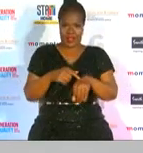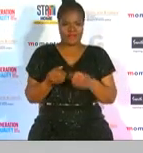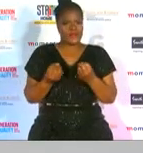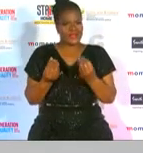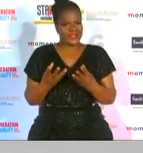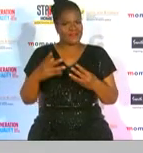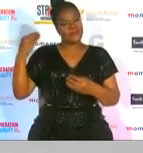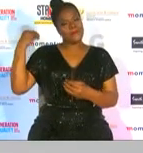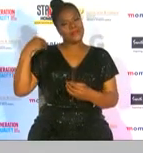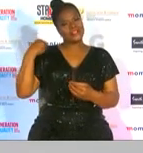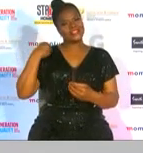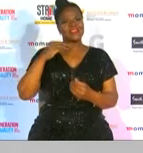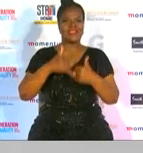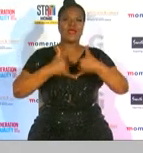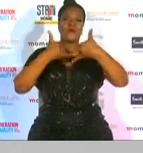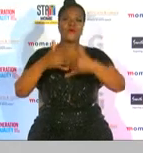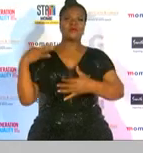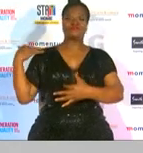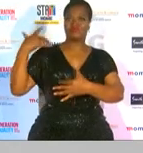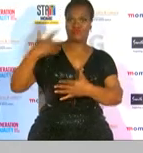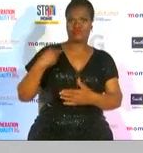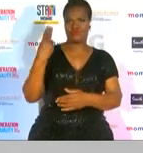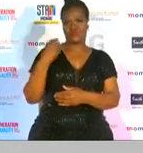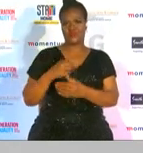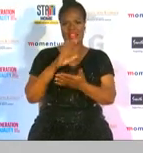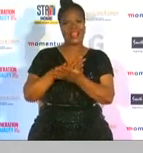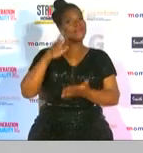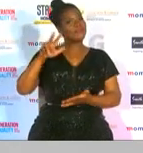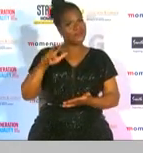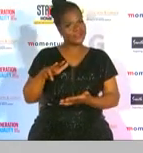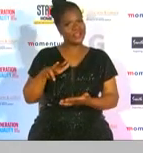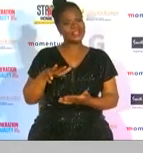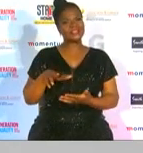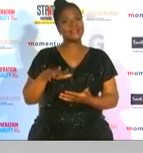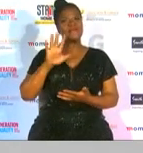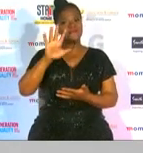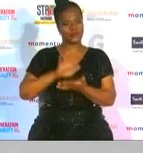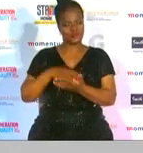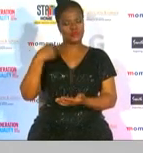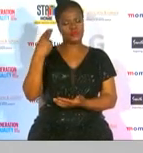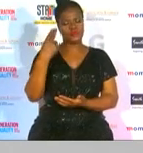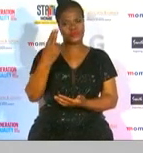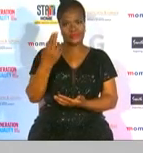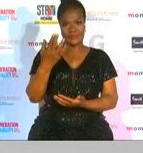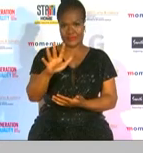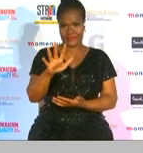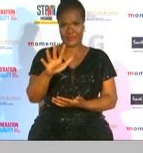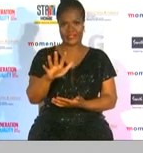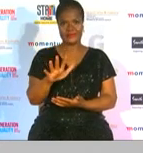which every year since 2015 we've seen the minister of spawns presenting five ministerial recognition of excellence awards